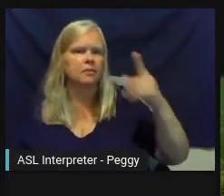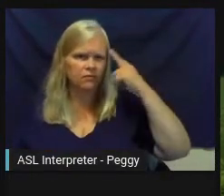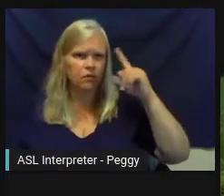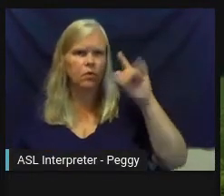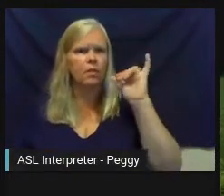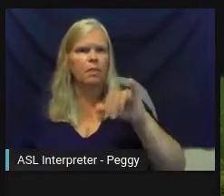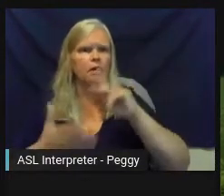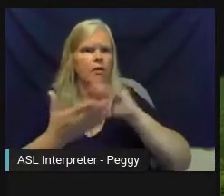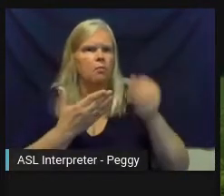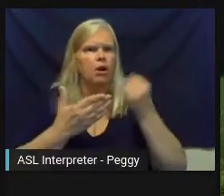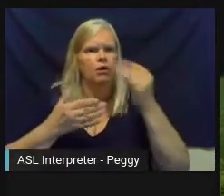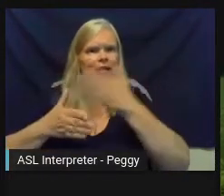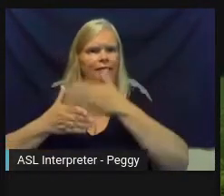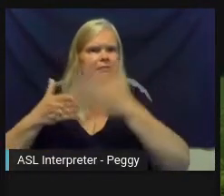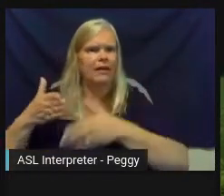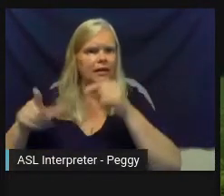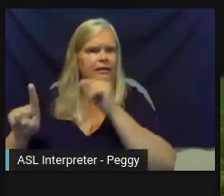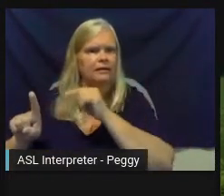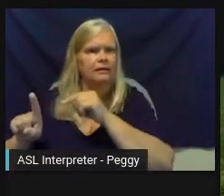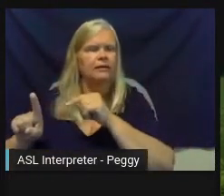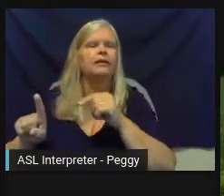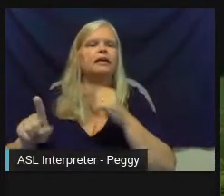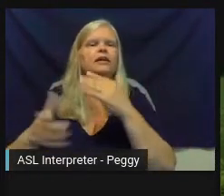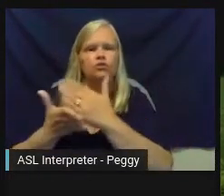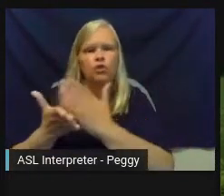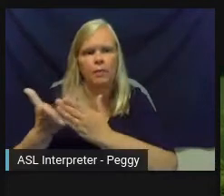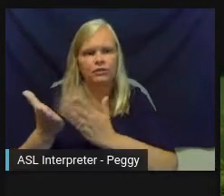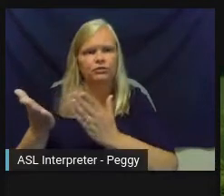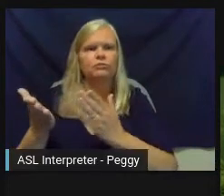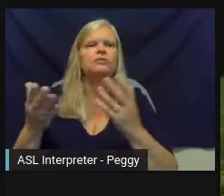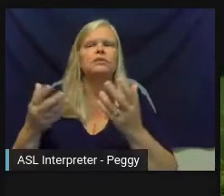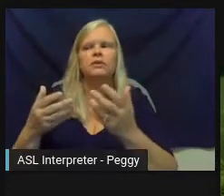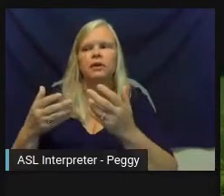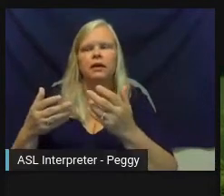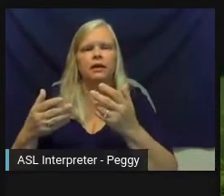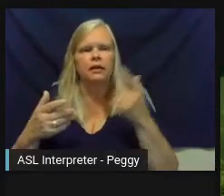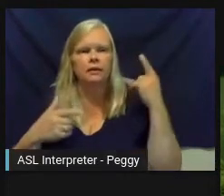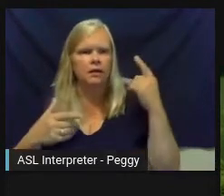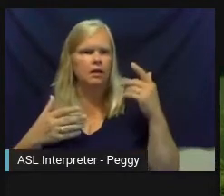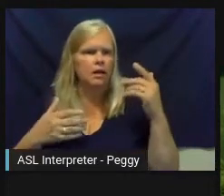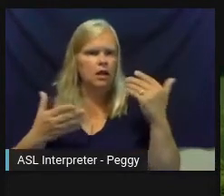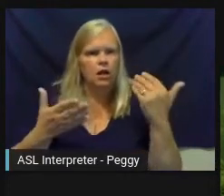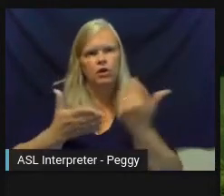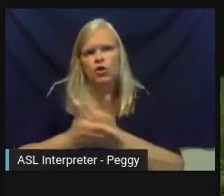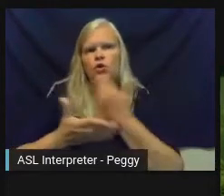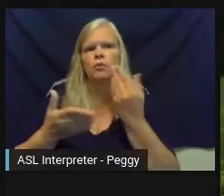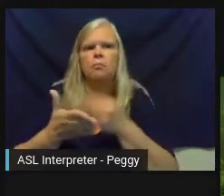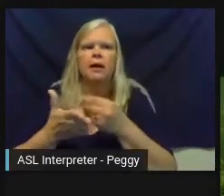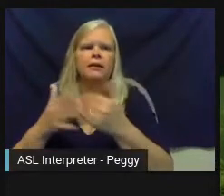So there was a budget for that as well. So they kind of knew the kind of money that they were able to play with for whatever they wanted